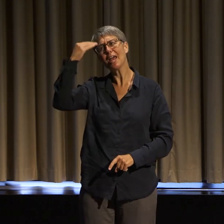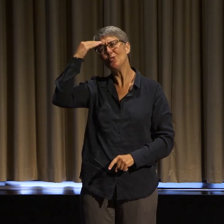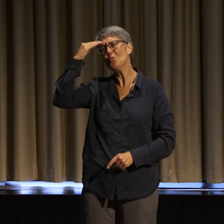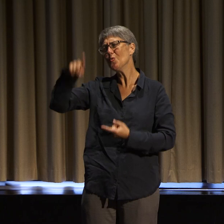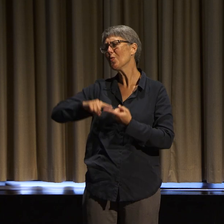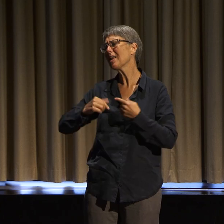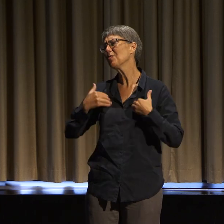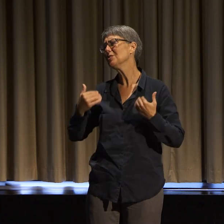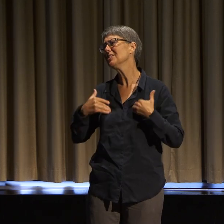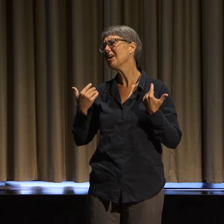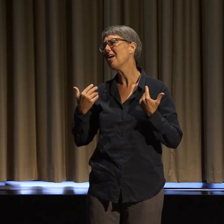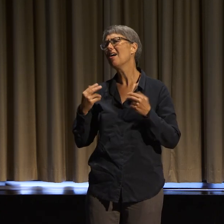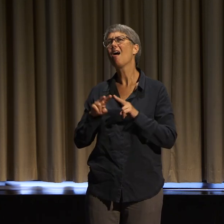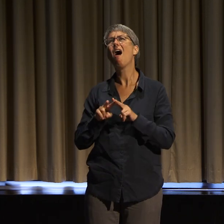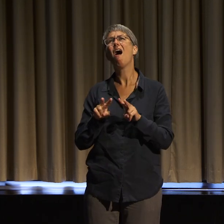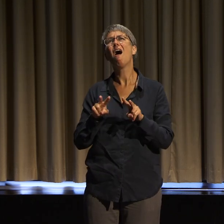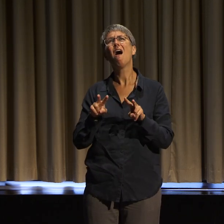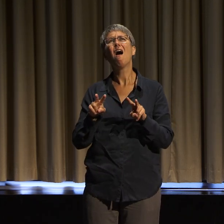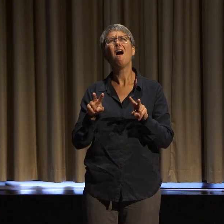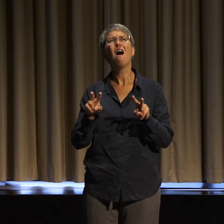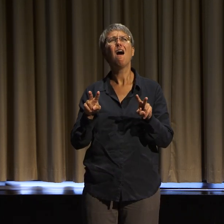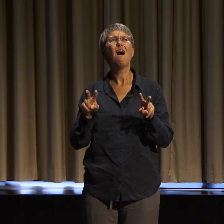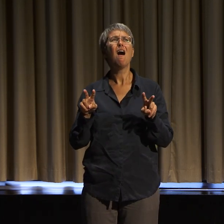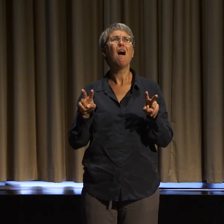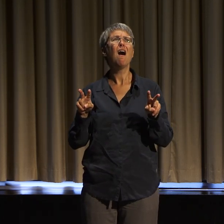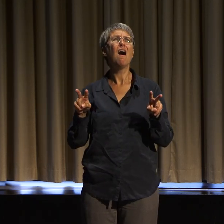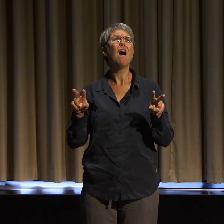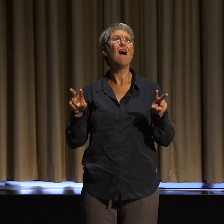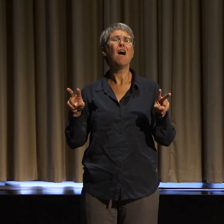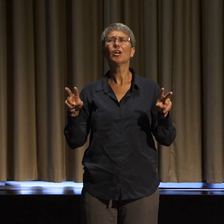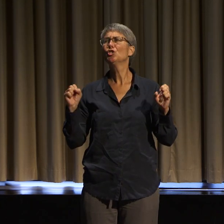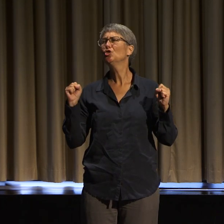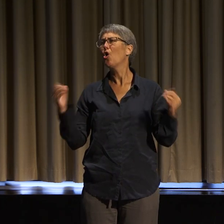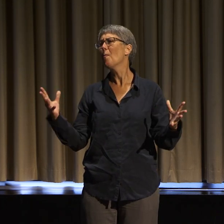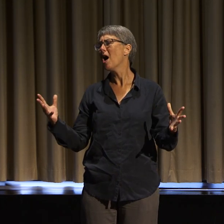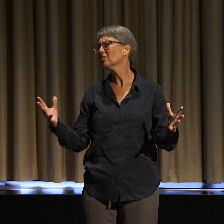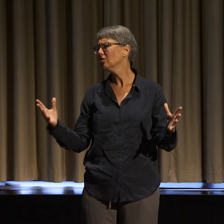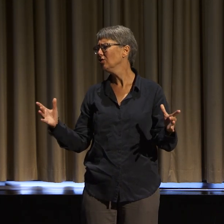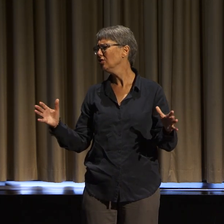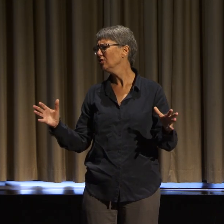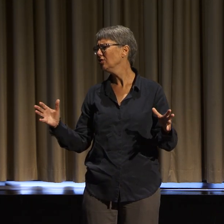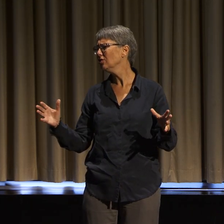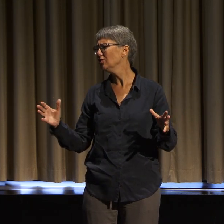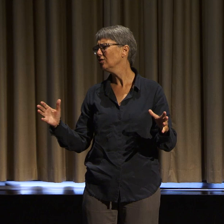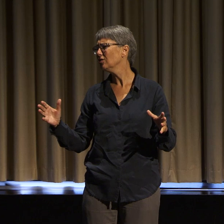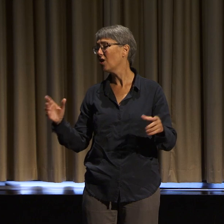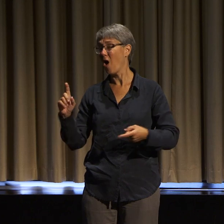out there, especially during some of my hardest times, especially when I was inside of the medical industrial complex,